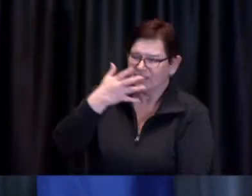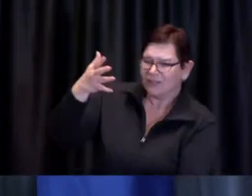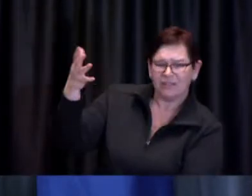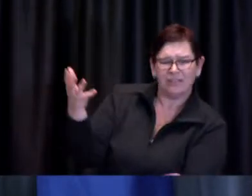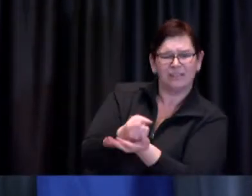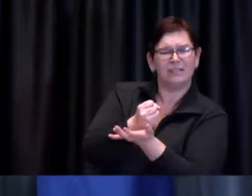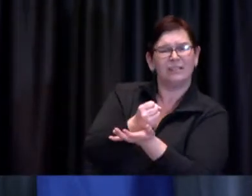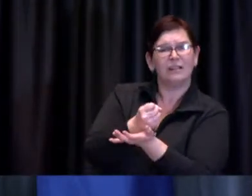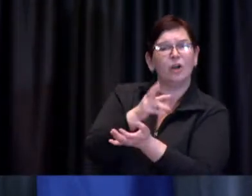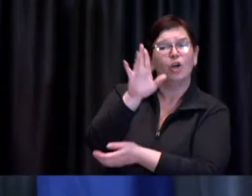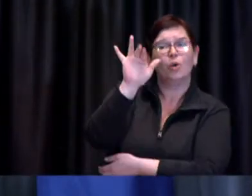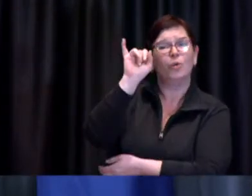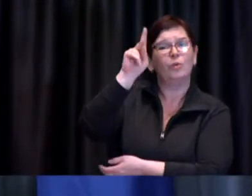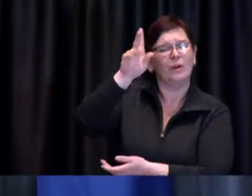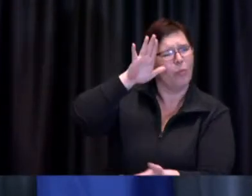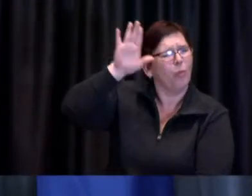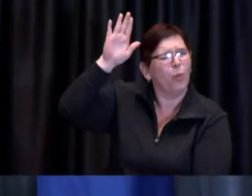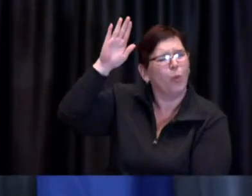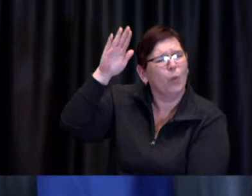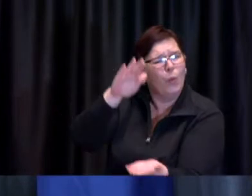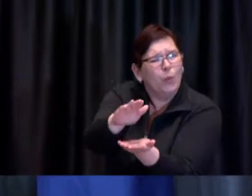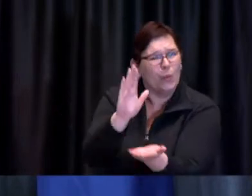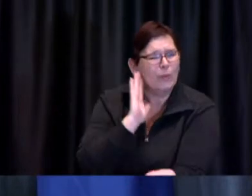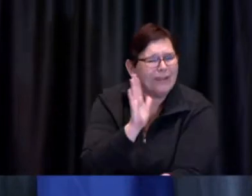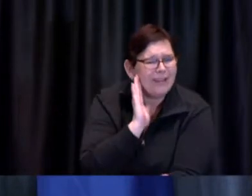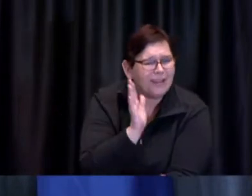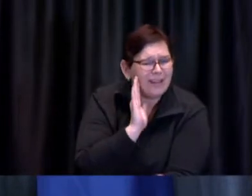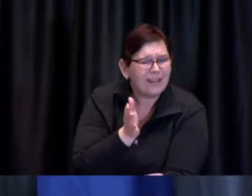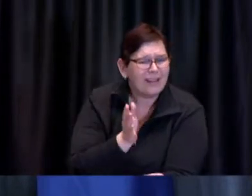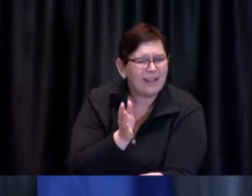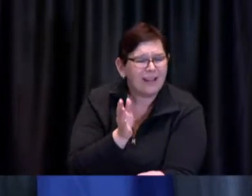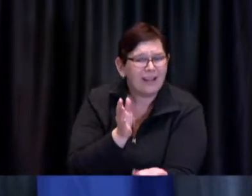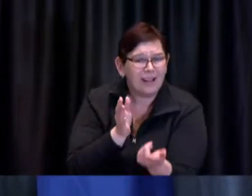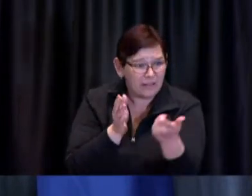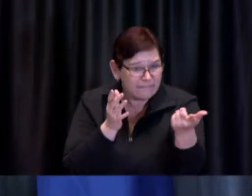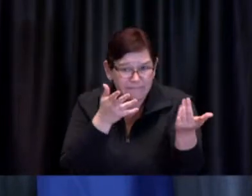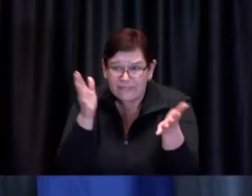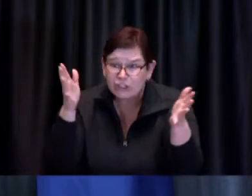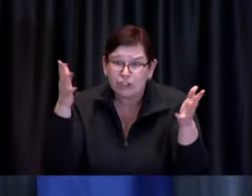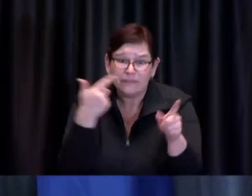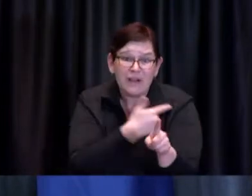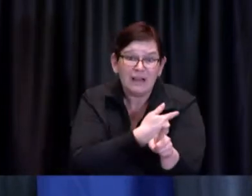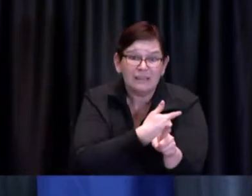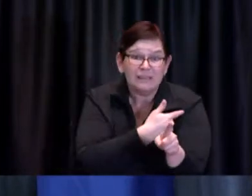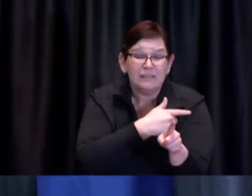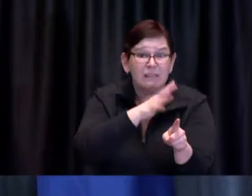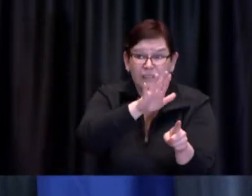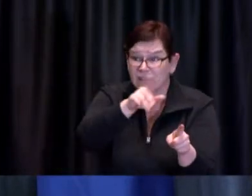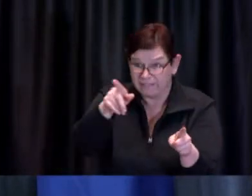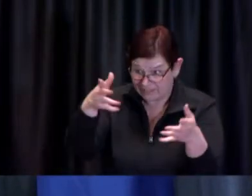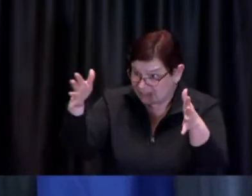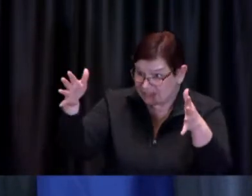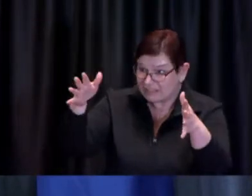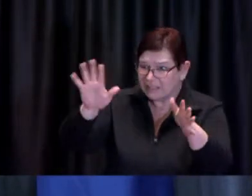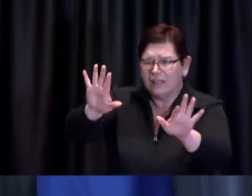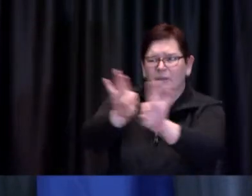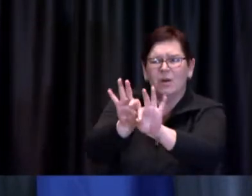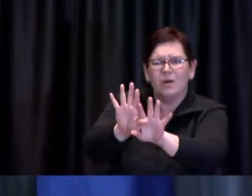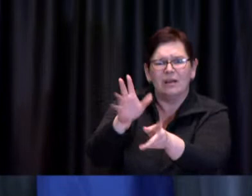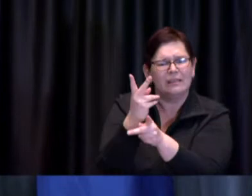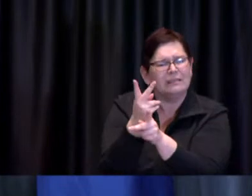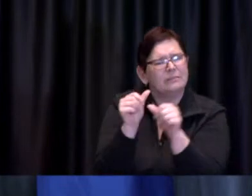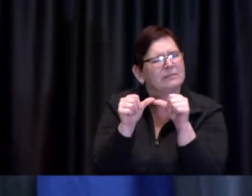If you have had your vaccination continue observing the steps for self-protection to protect others.